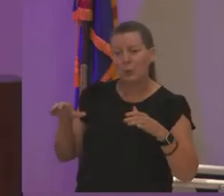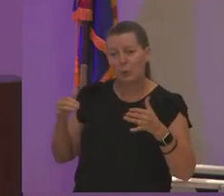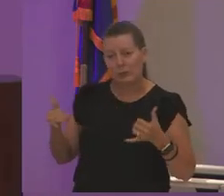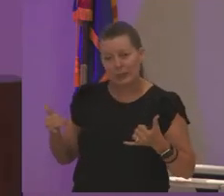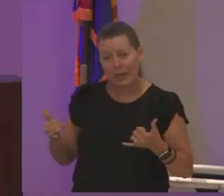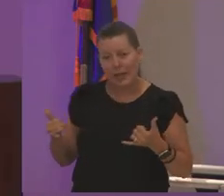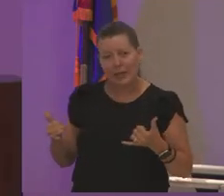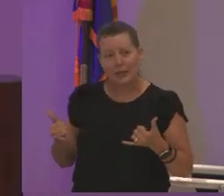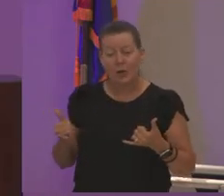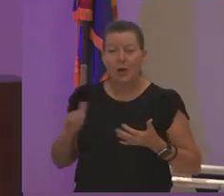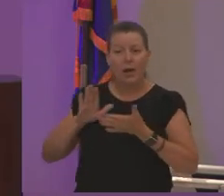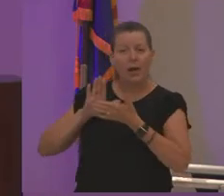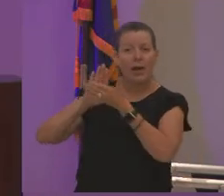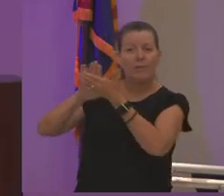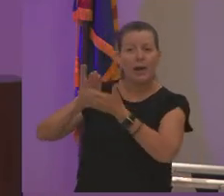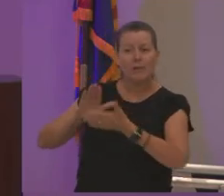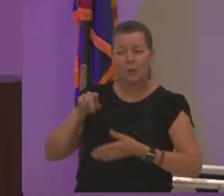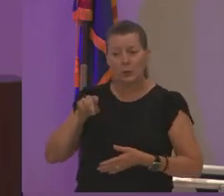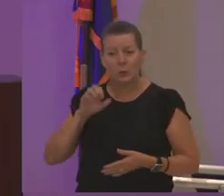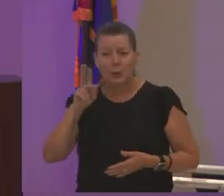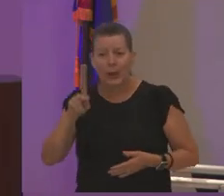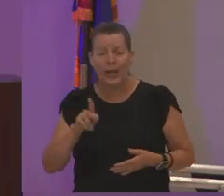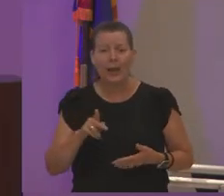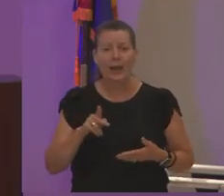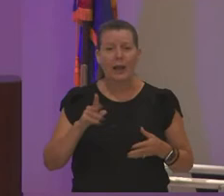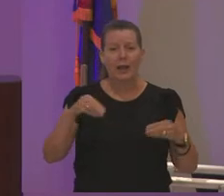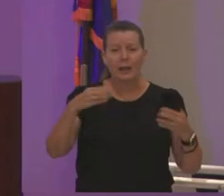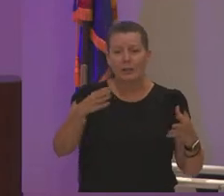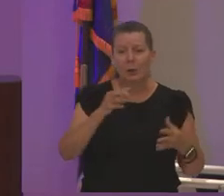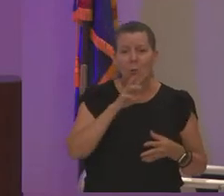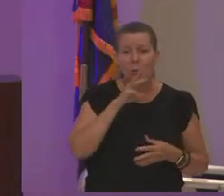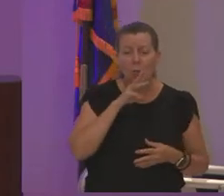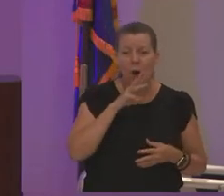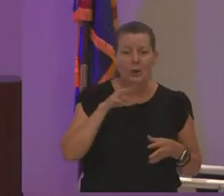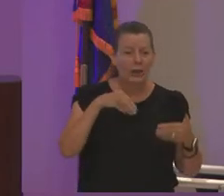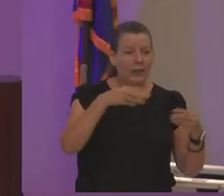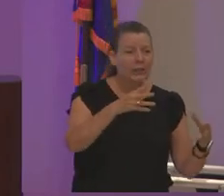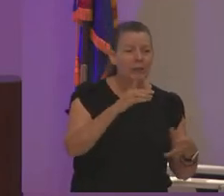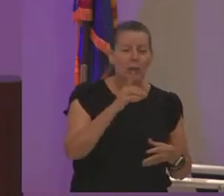five are you okay giving somebody some water giving somebody some doritos saying